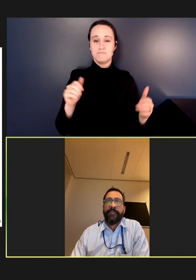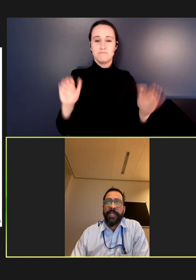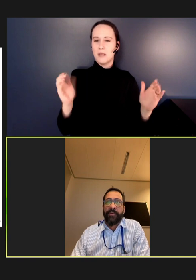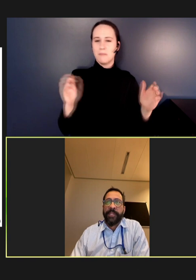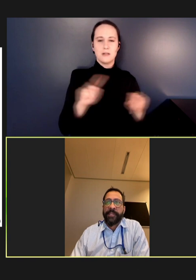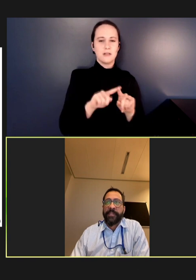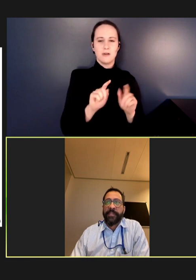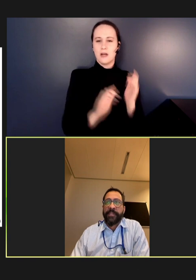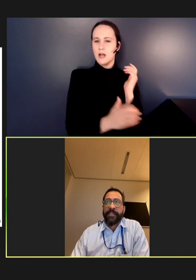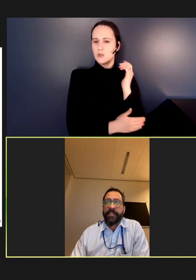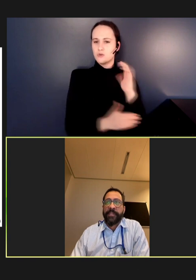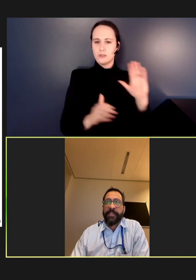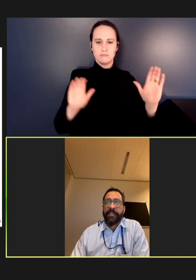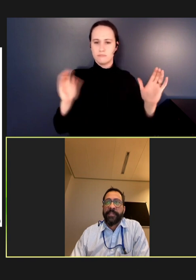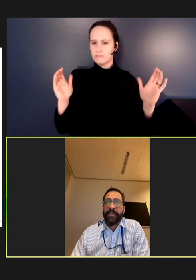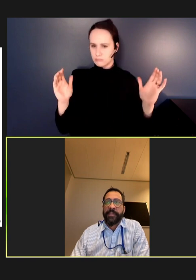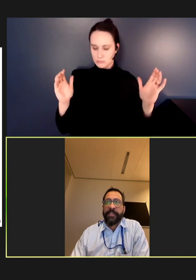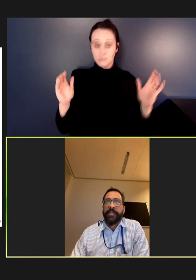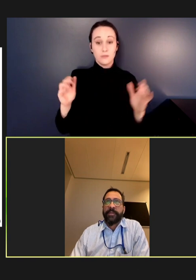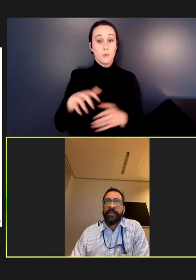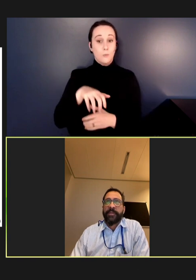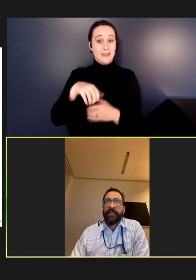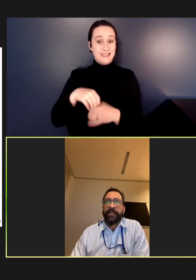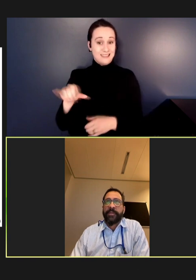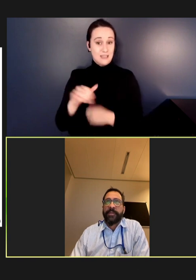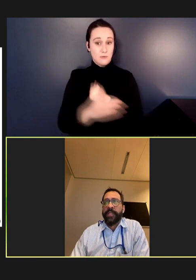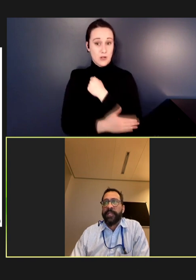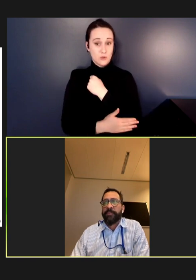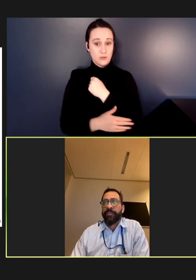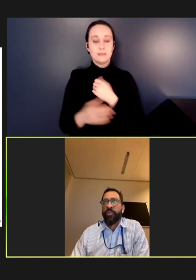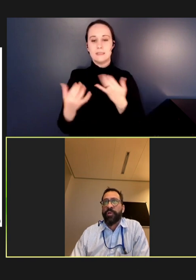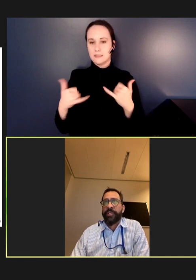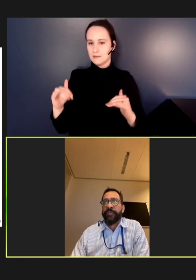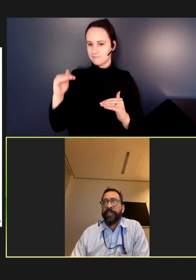inequities at the subnational level. And so, these figures are looking at the proportion of